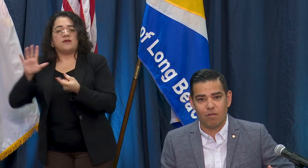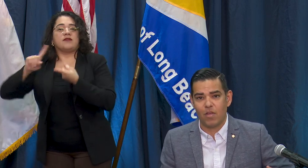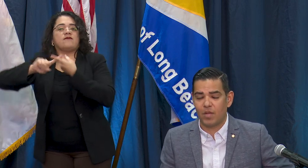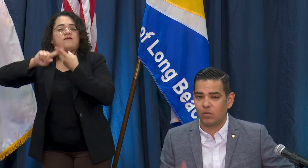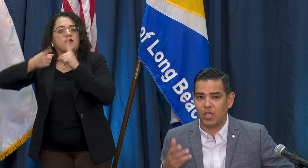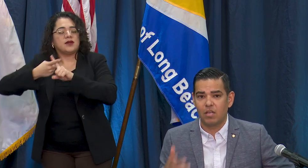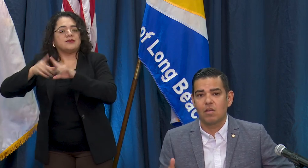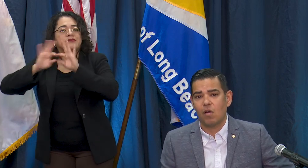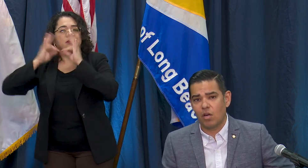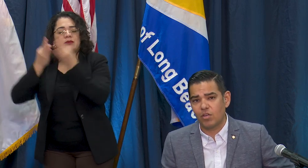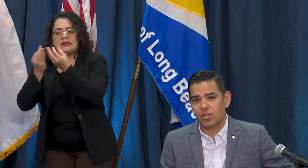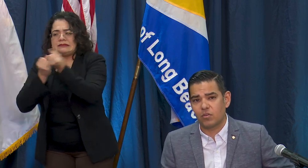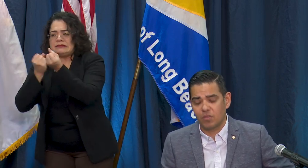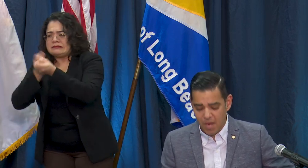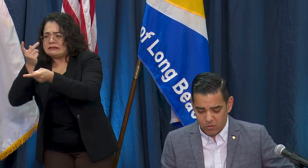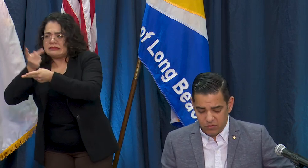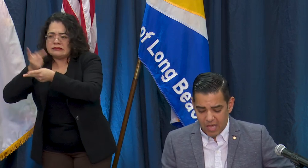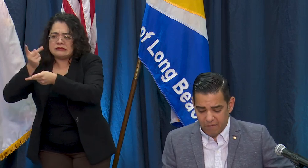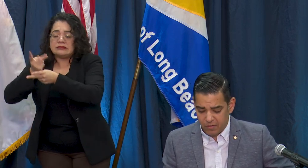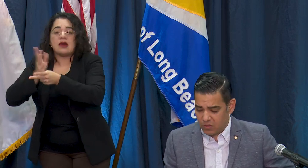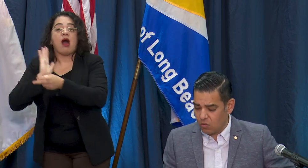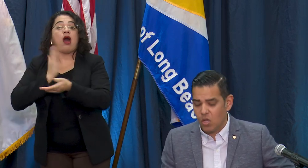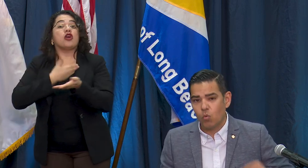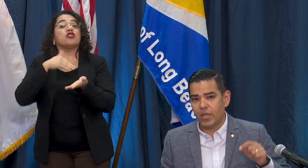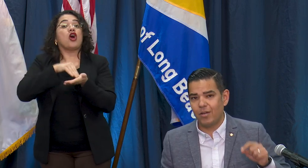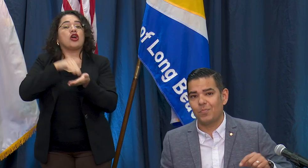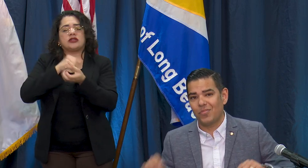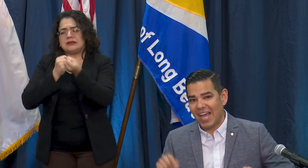care of them including our doctors and medical staff and so we hope that that